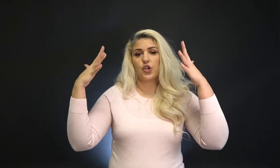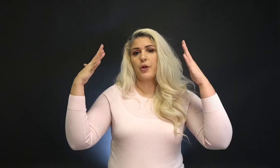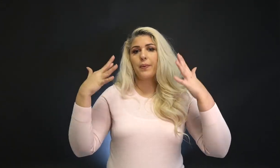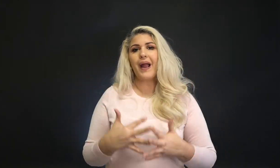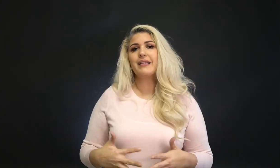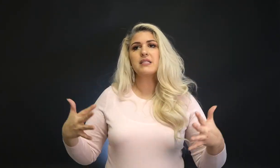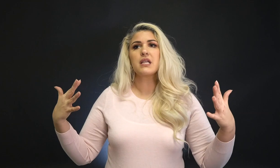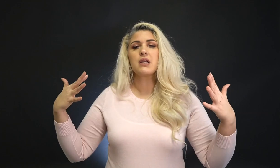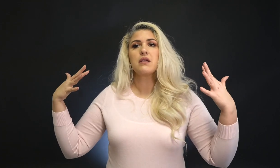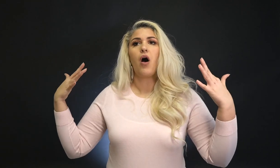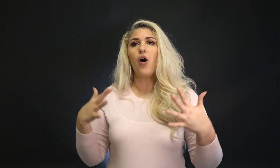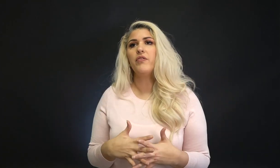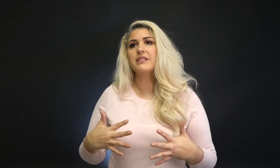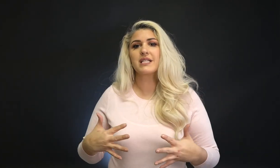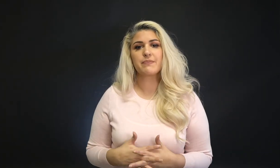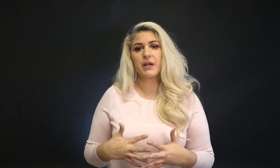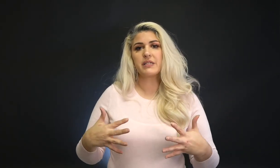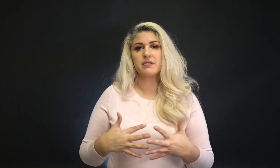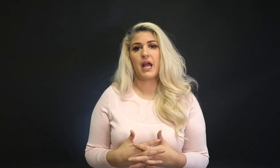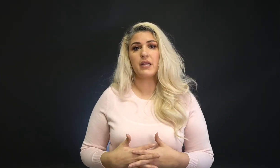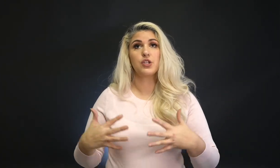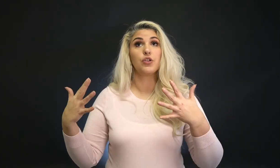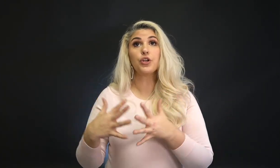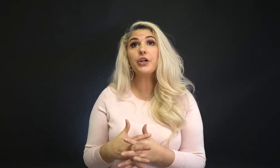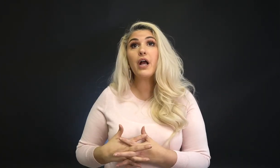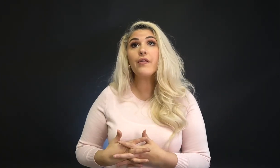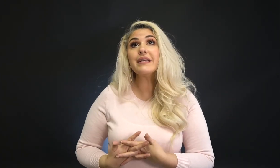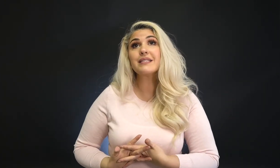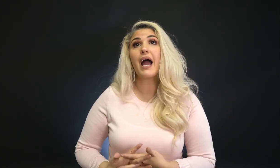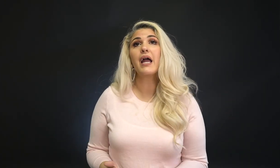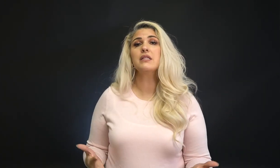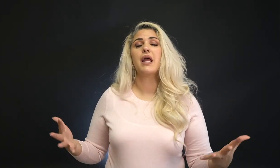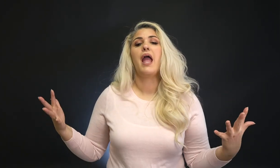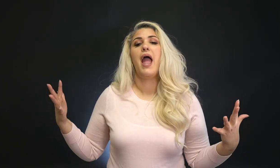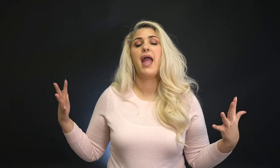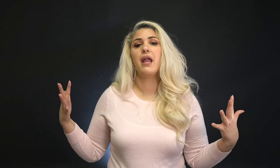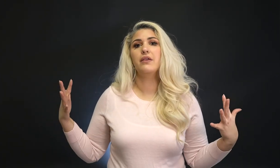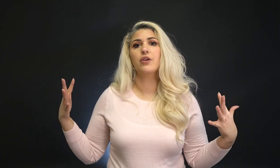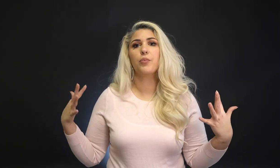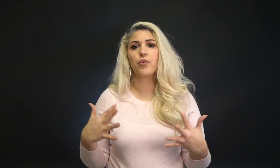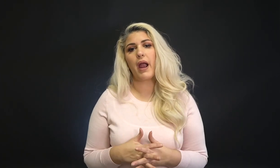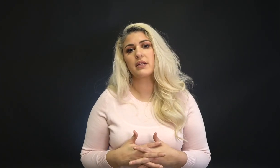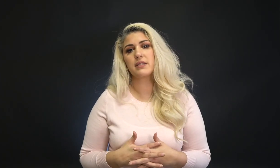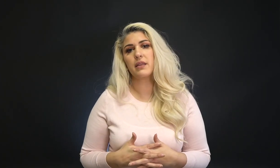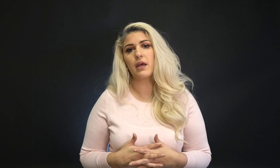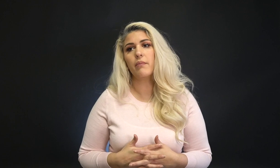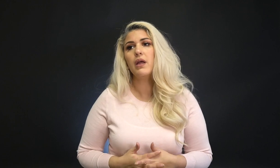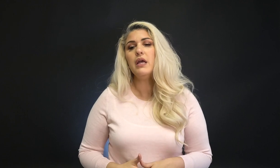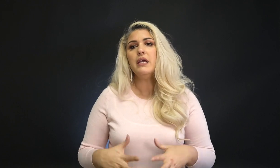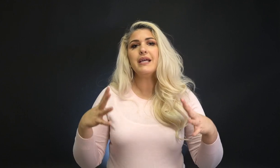so you're practicing all these expressive signs. You're learning all these signs and you're practicing them.